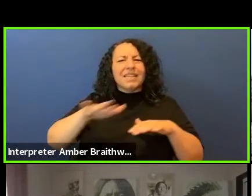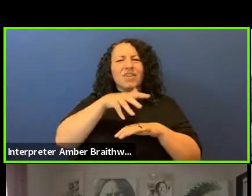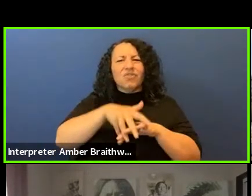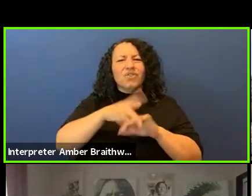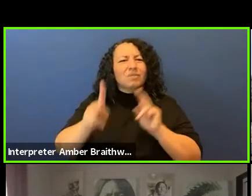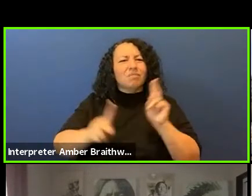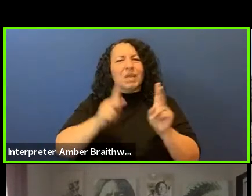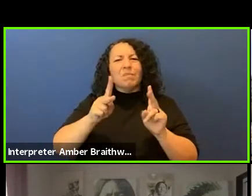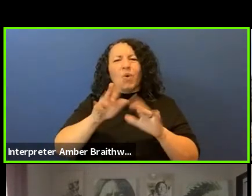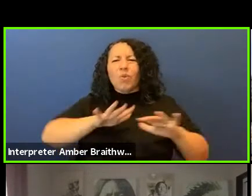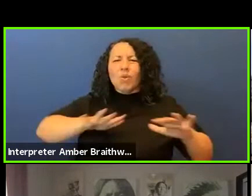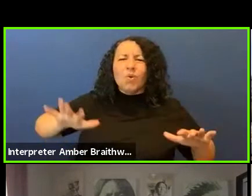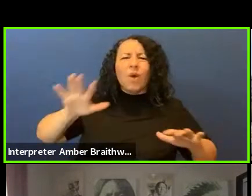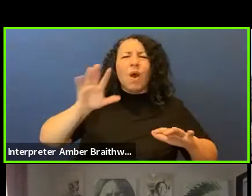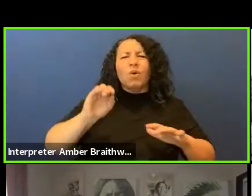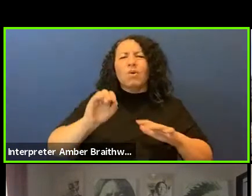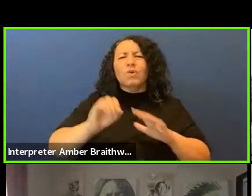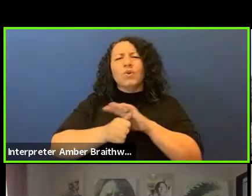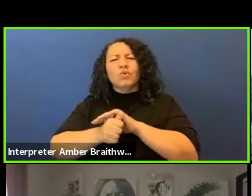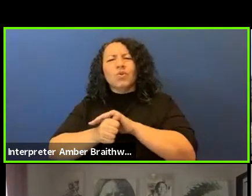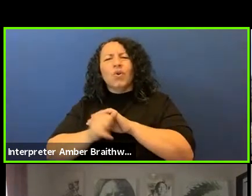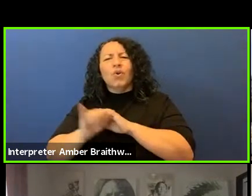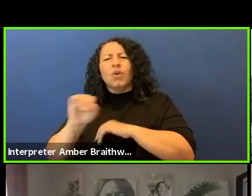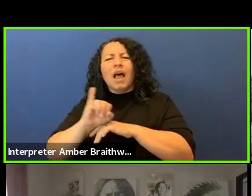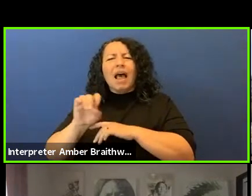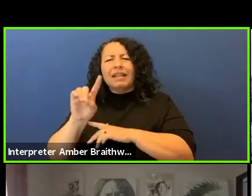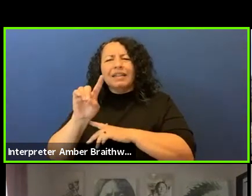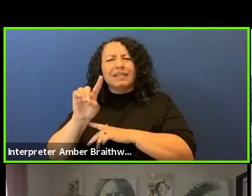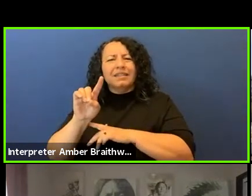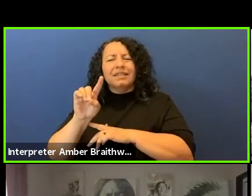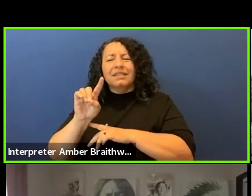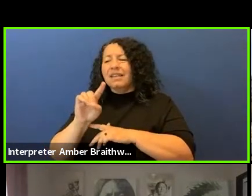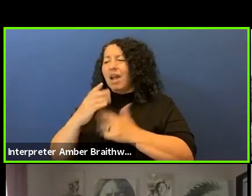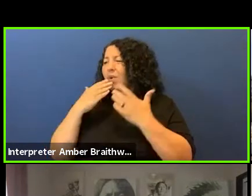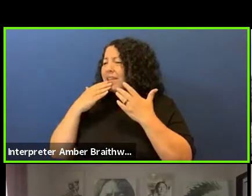person who made this panel possible. I thank everybody who